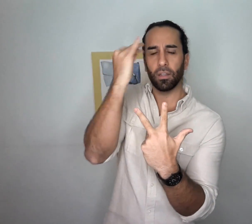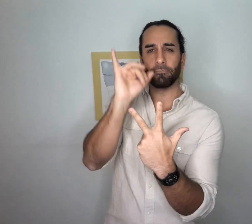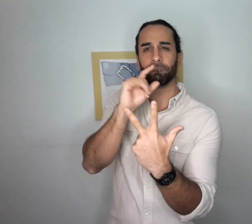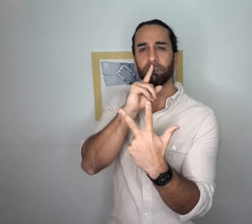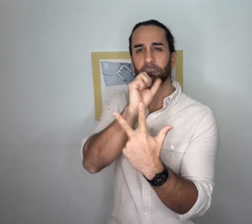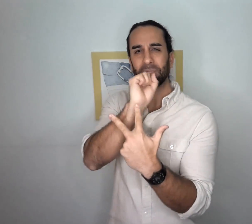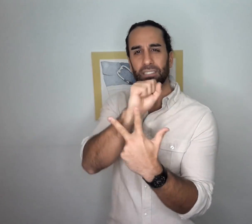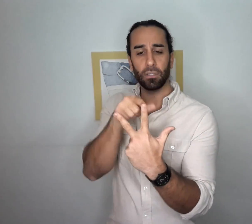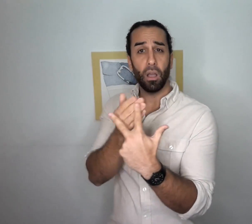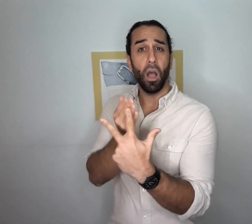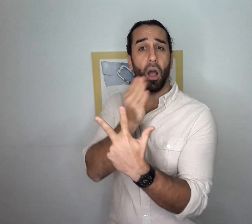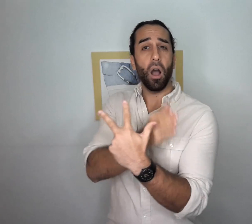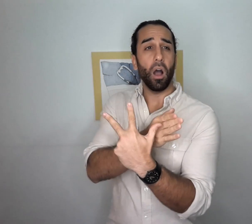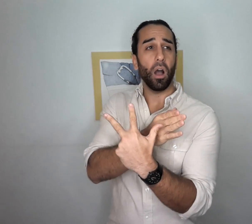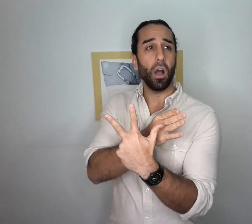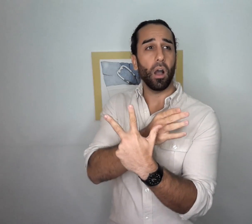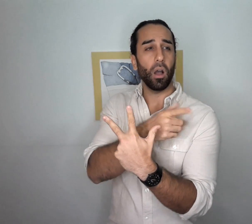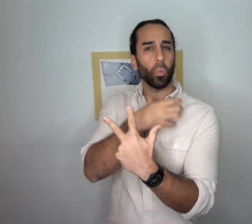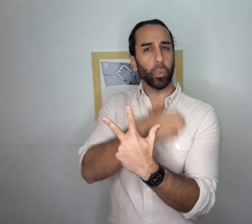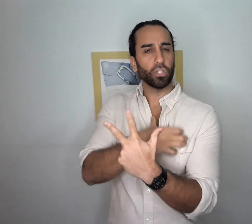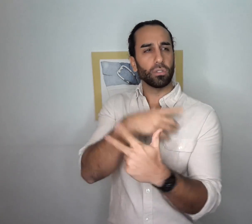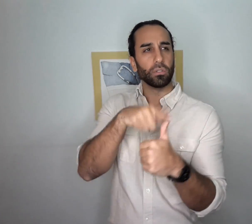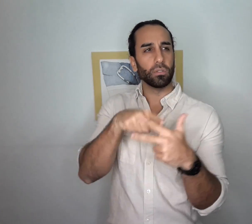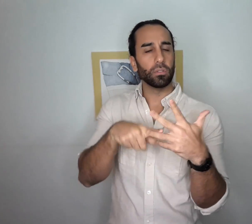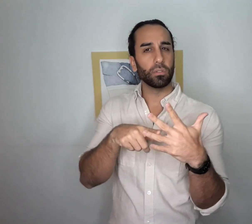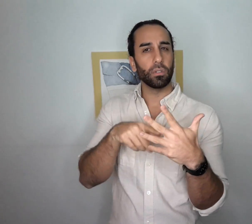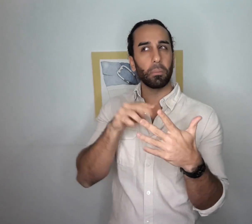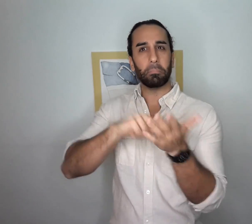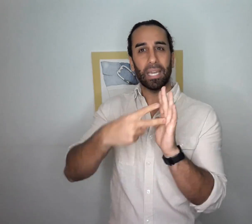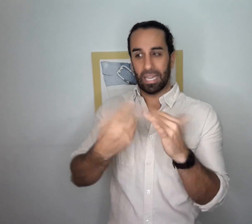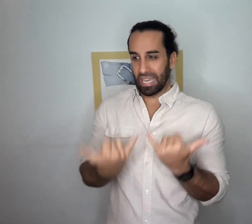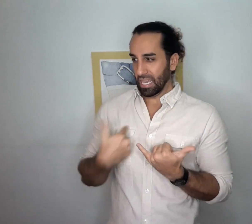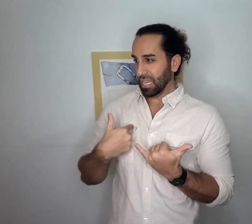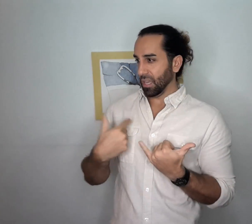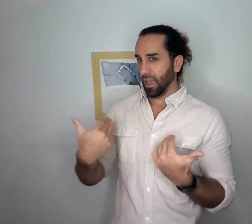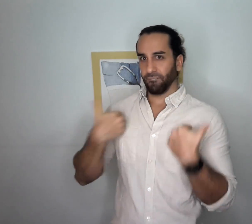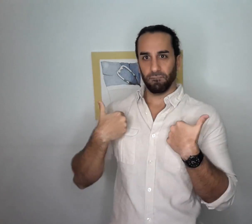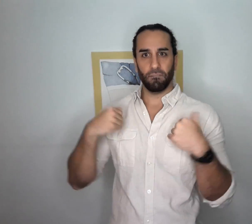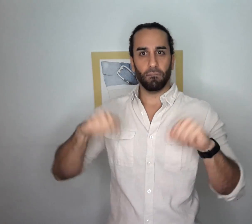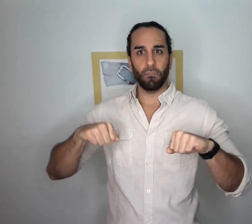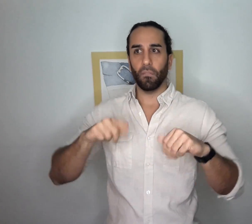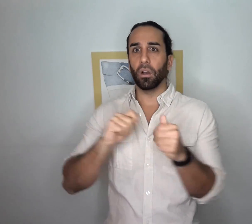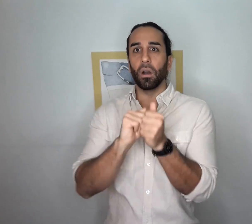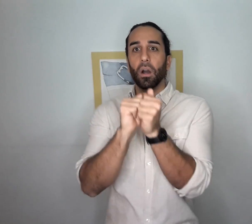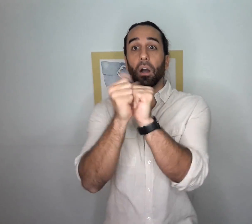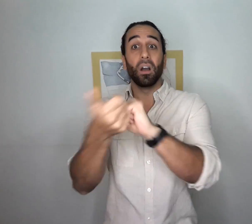We realize that all the things we wish we did in the past can actually become the things we can do now